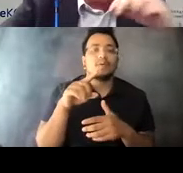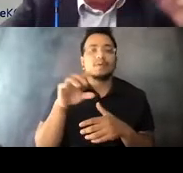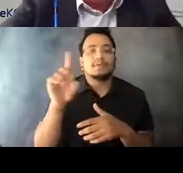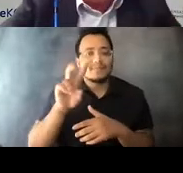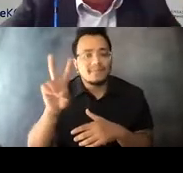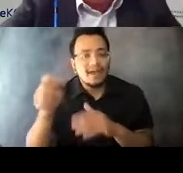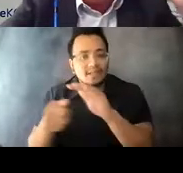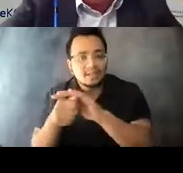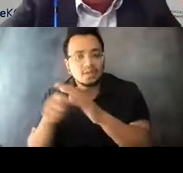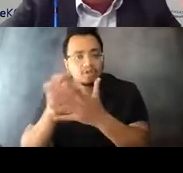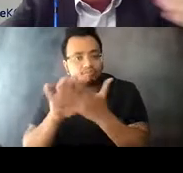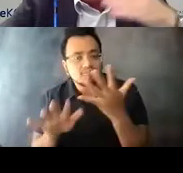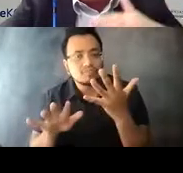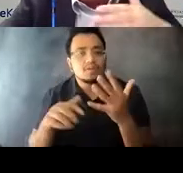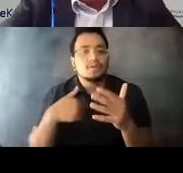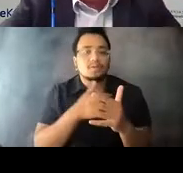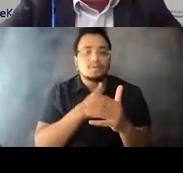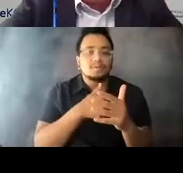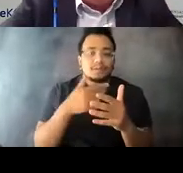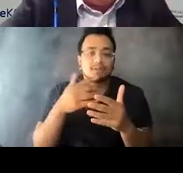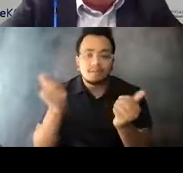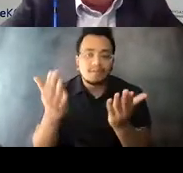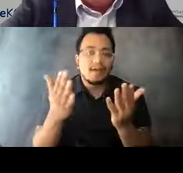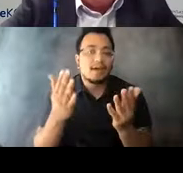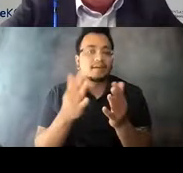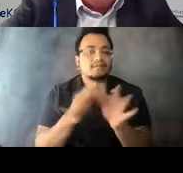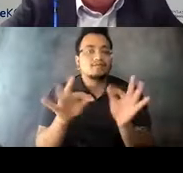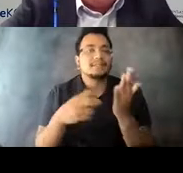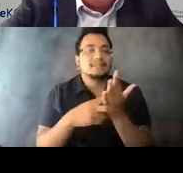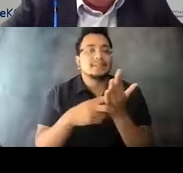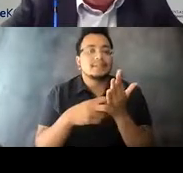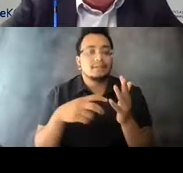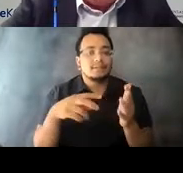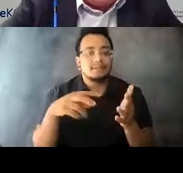15:01:35 Got them all on board so that by the time even before COVID hit, we were -- we